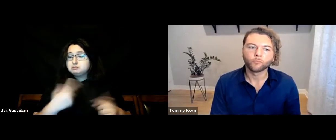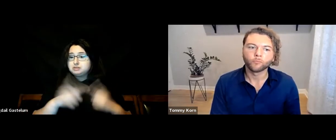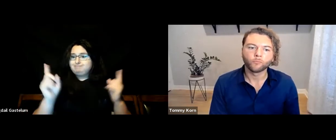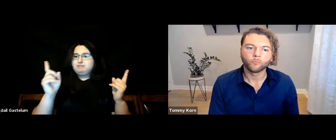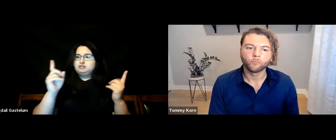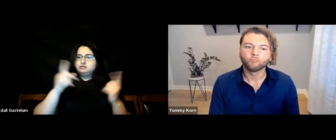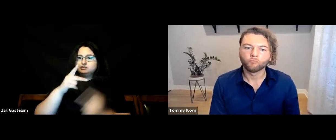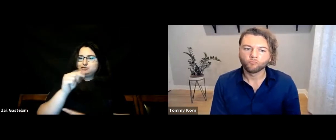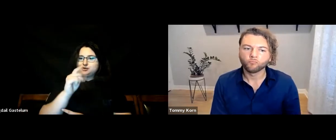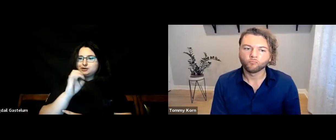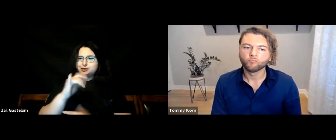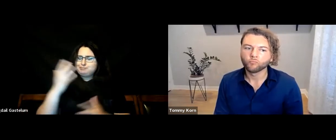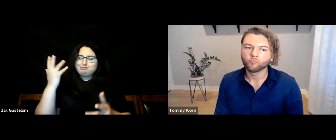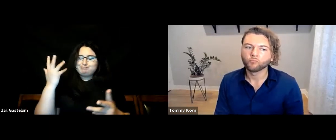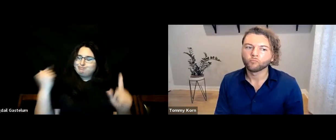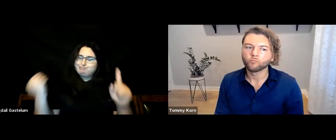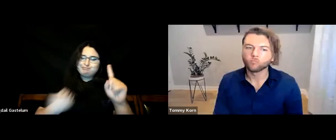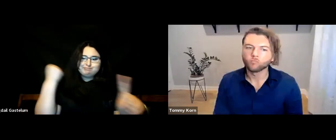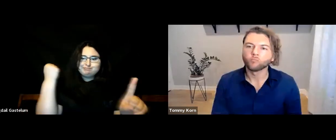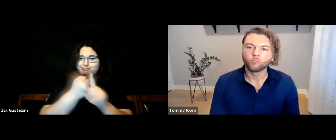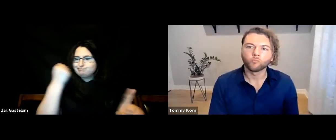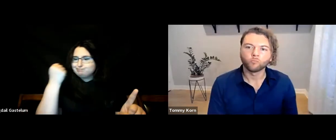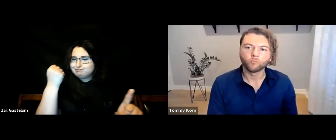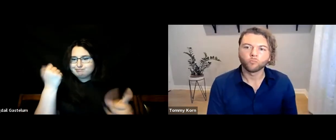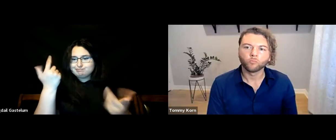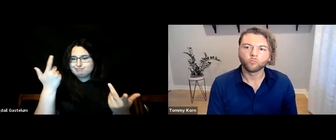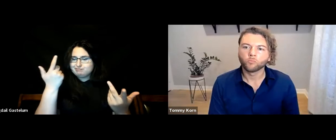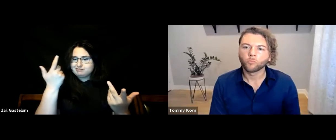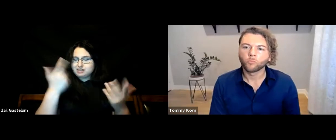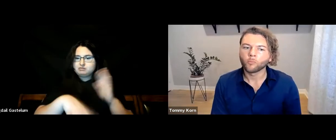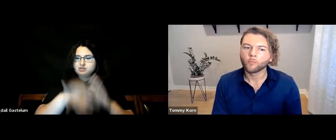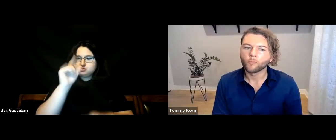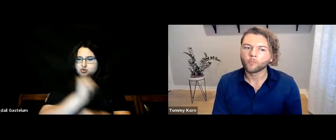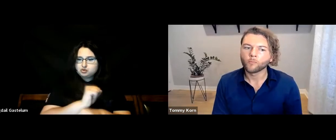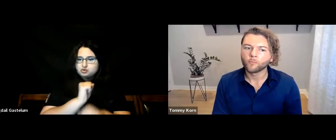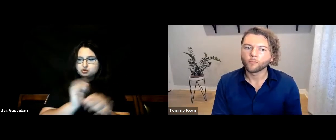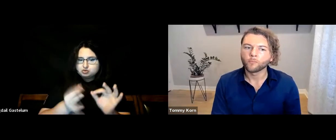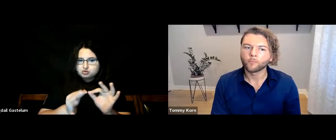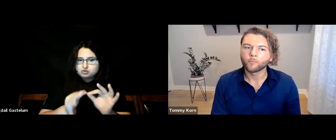but the pandemic made it hard to find interpreting jobs.”